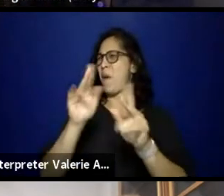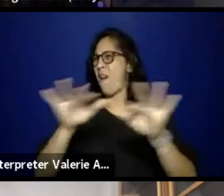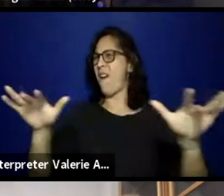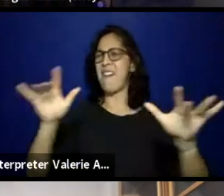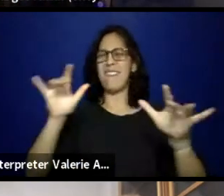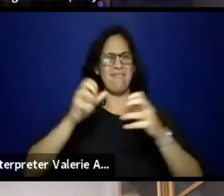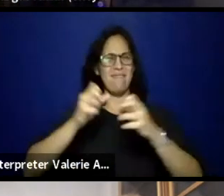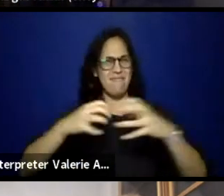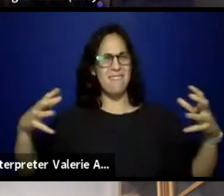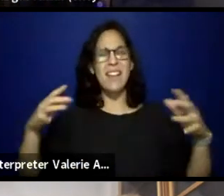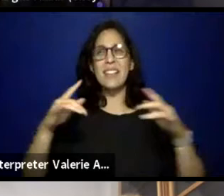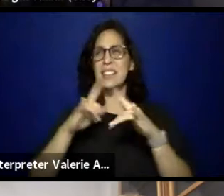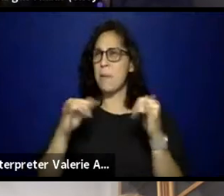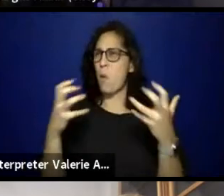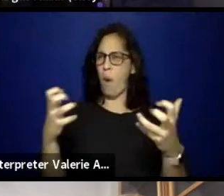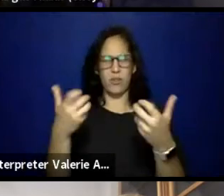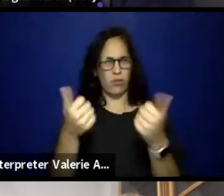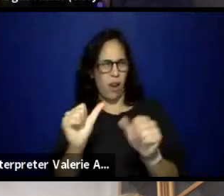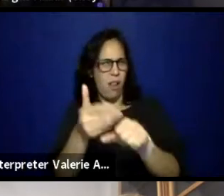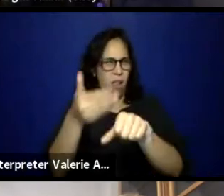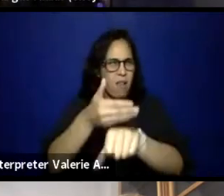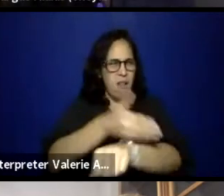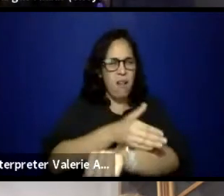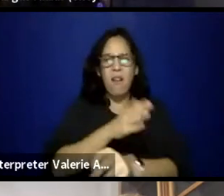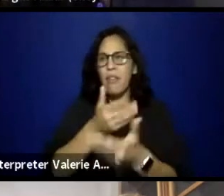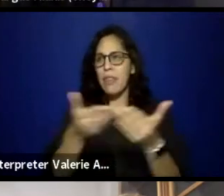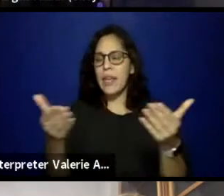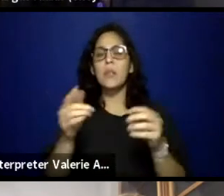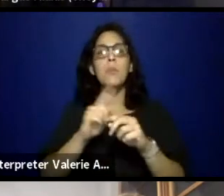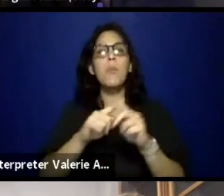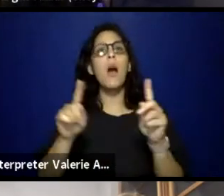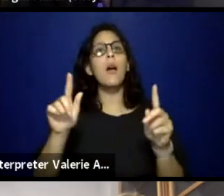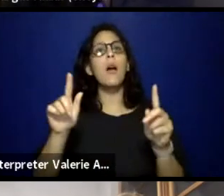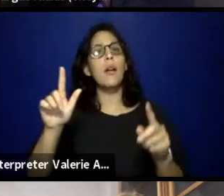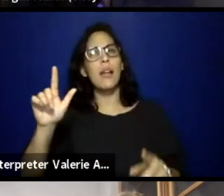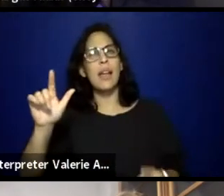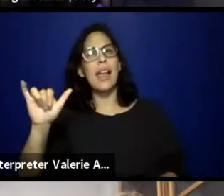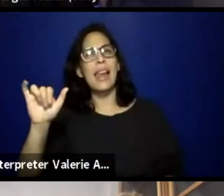but also to like Lyndsay's previous point too, like people are all starting out from their different places